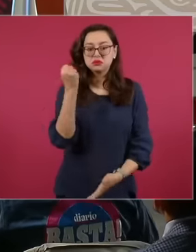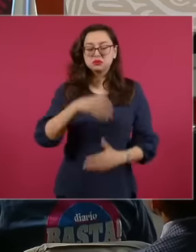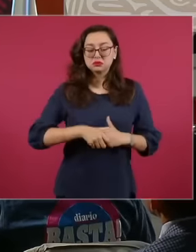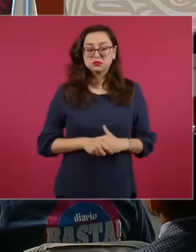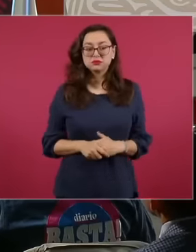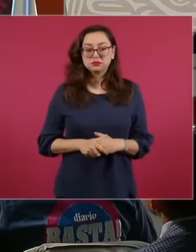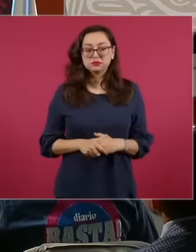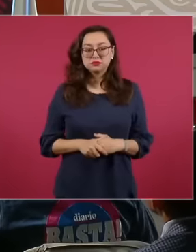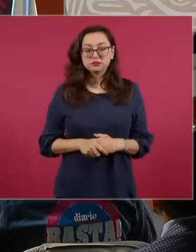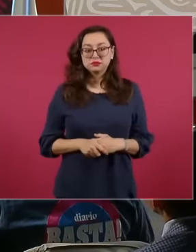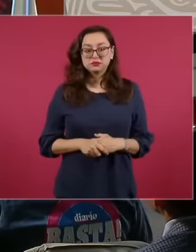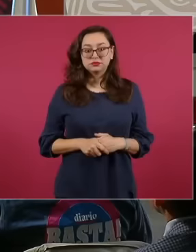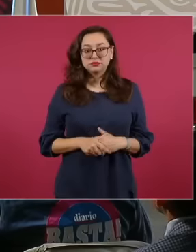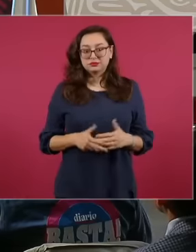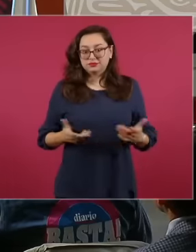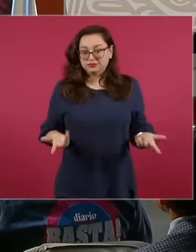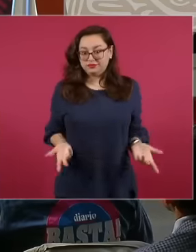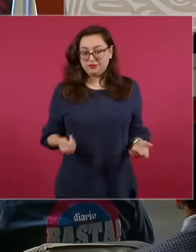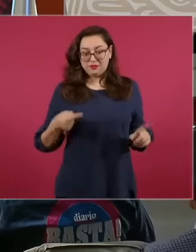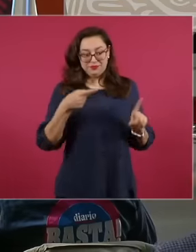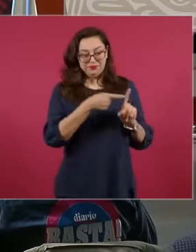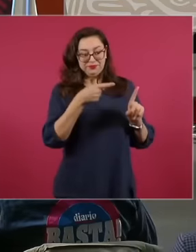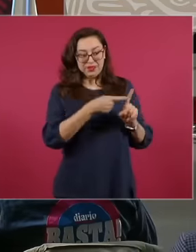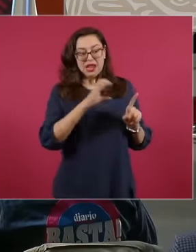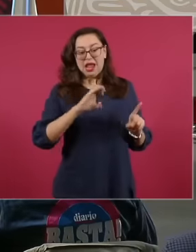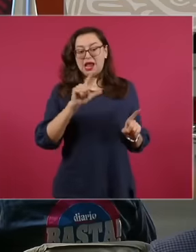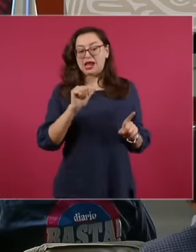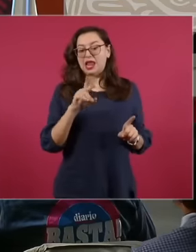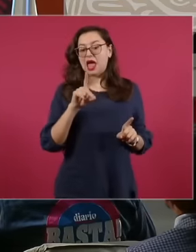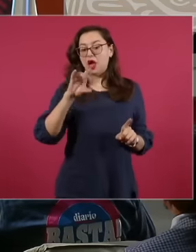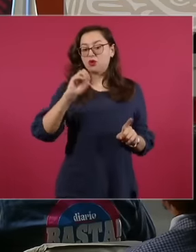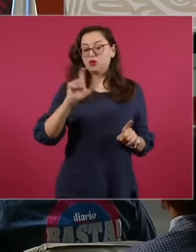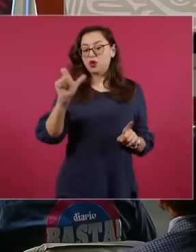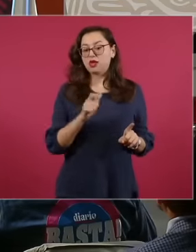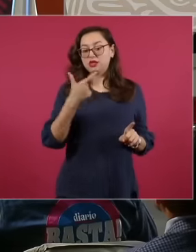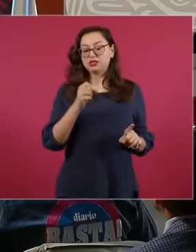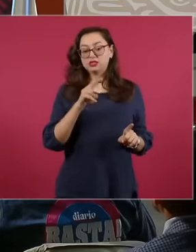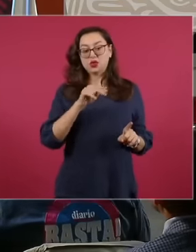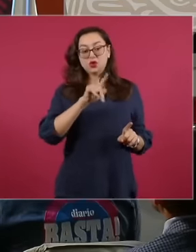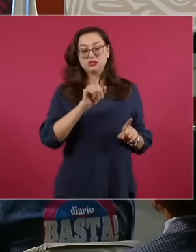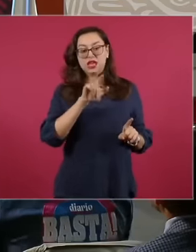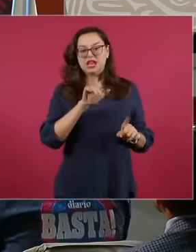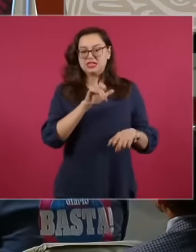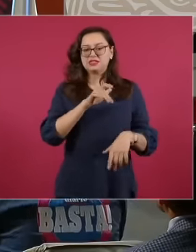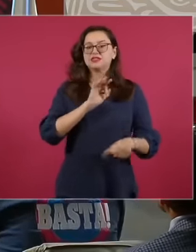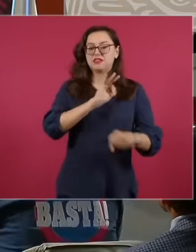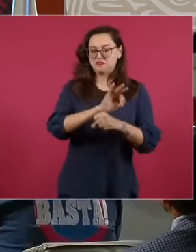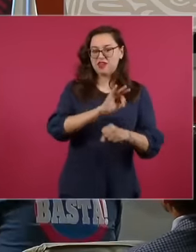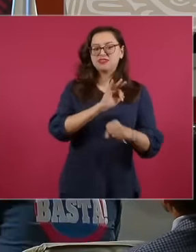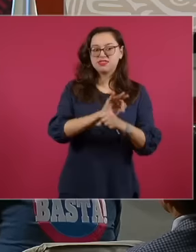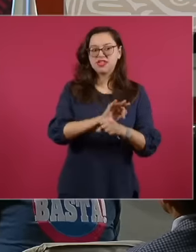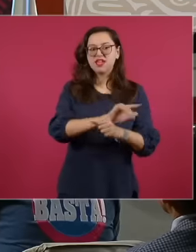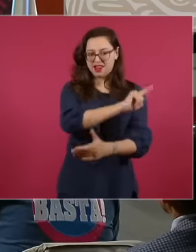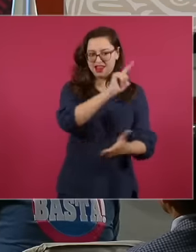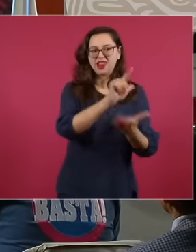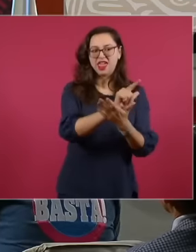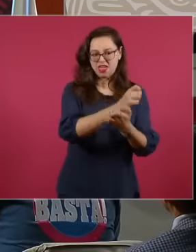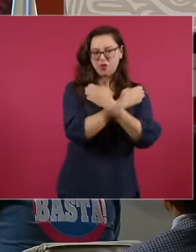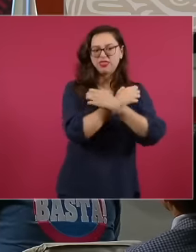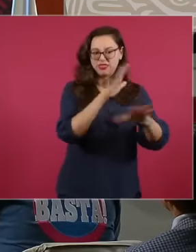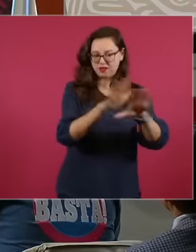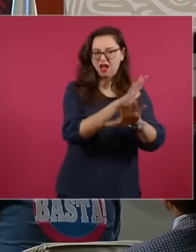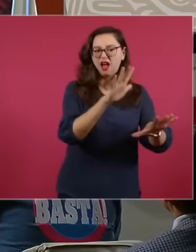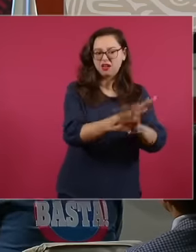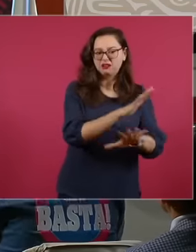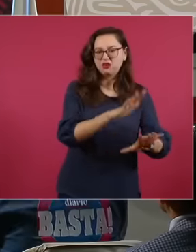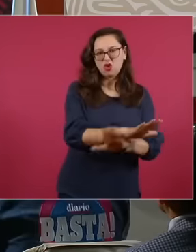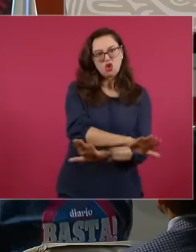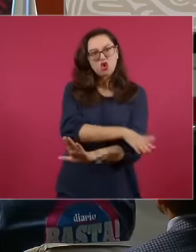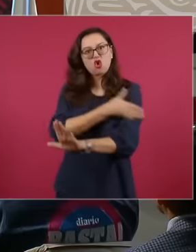defended by Claudio x González or that is why it is not surprising that its slogan was to subject